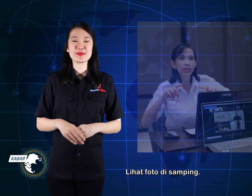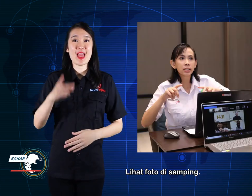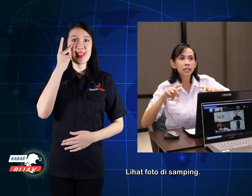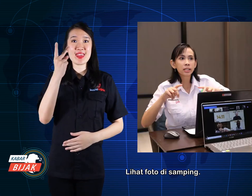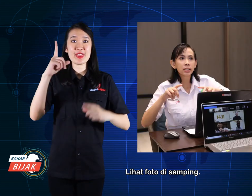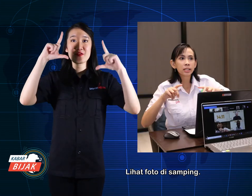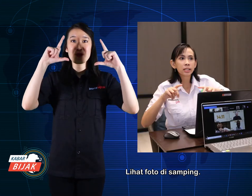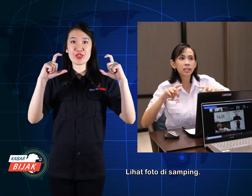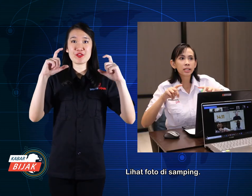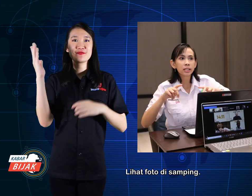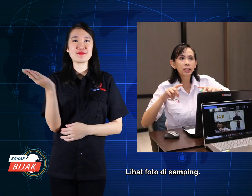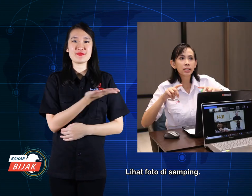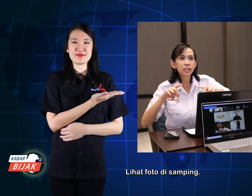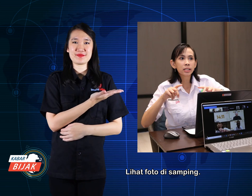See photo beside.